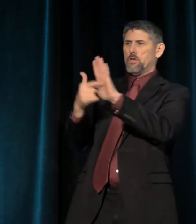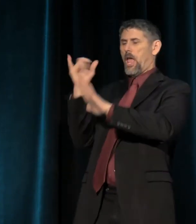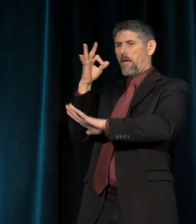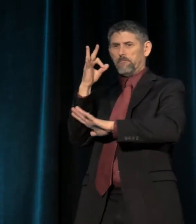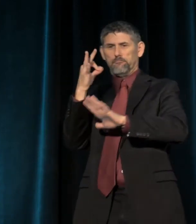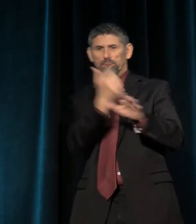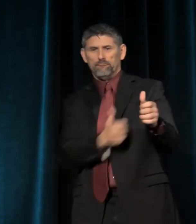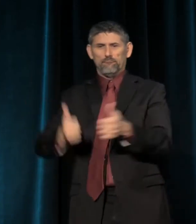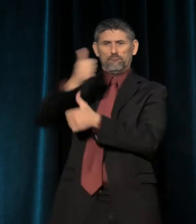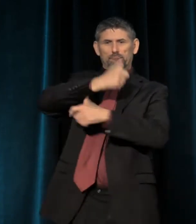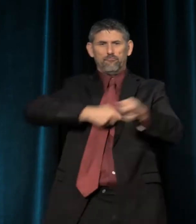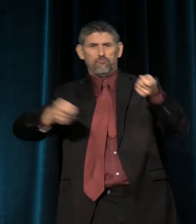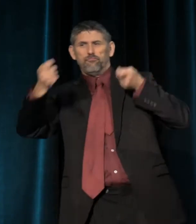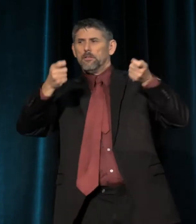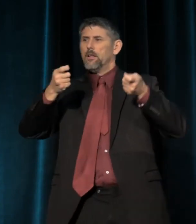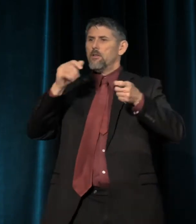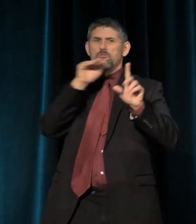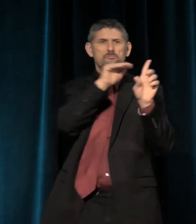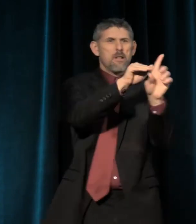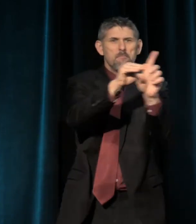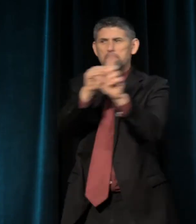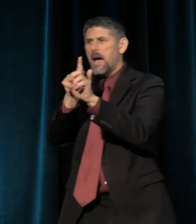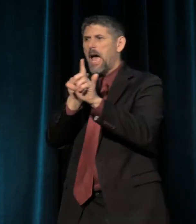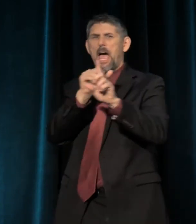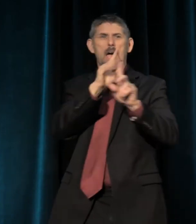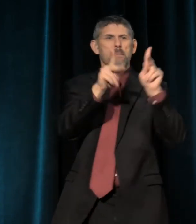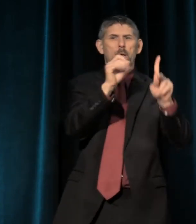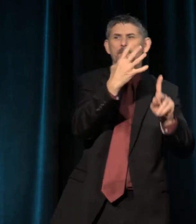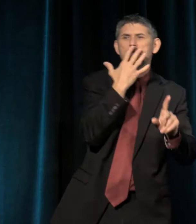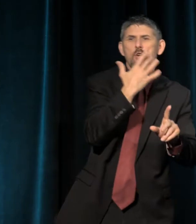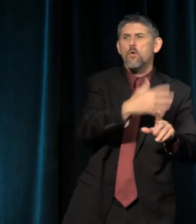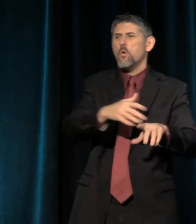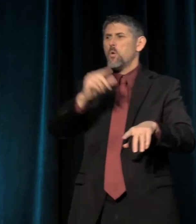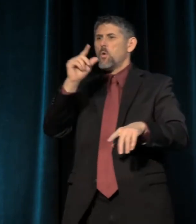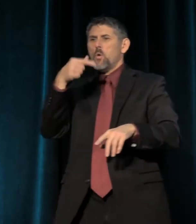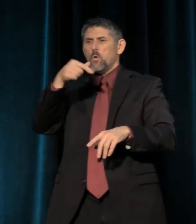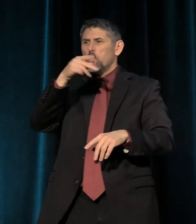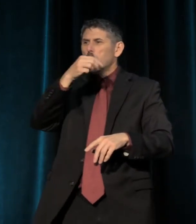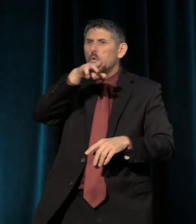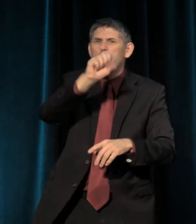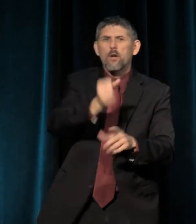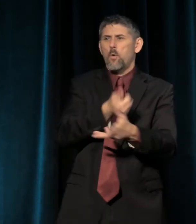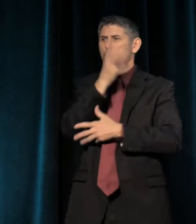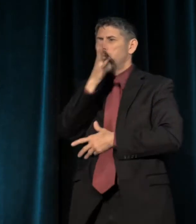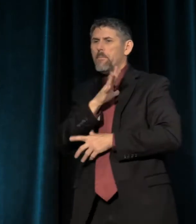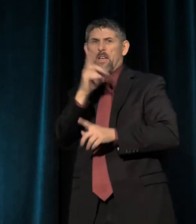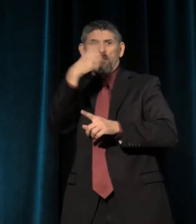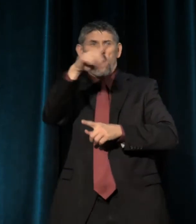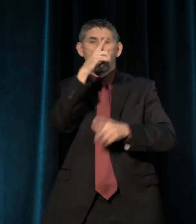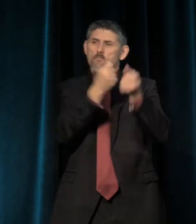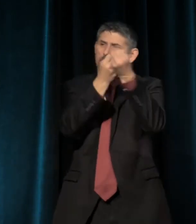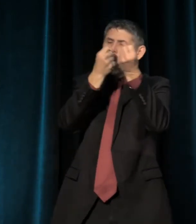They are meant to remind people of color, queers, women, and all those who believe in justice, dignity, and freedom,